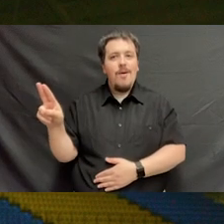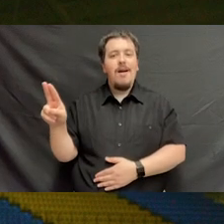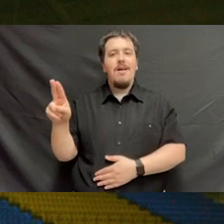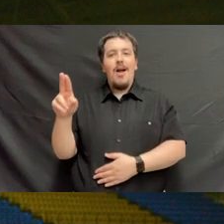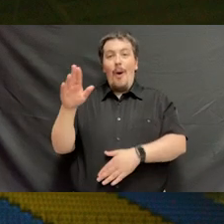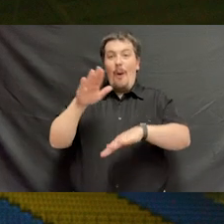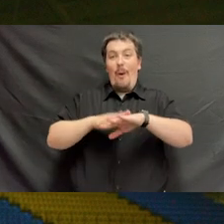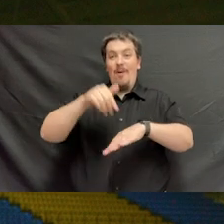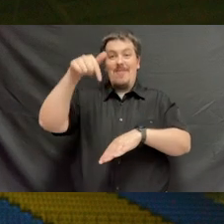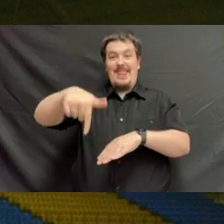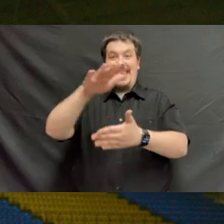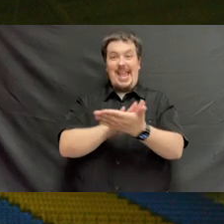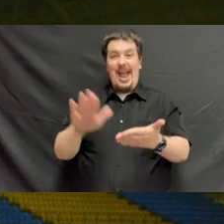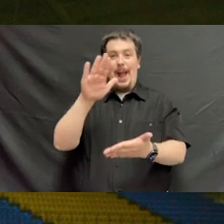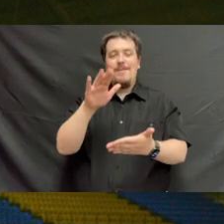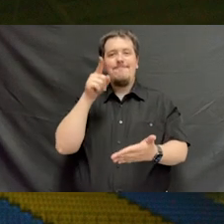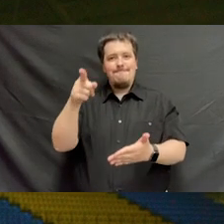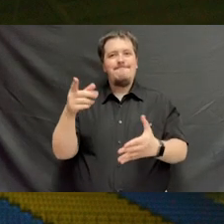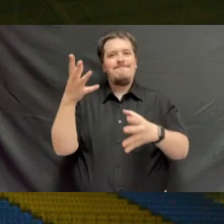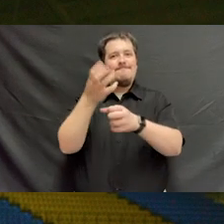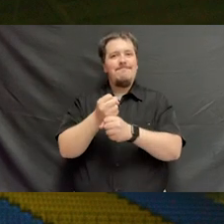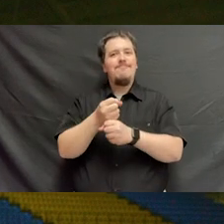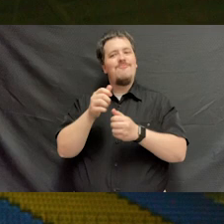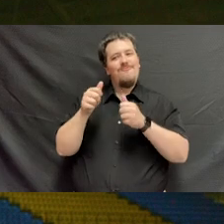and it was on this campus that he pursued his love of theater.